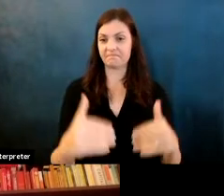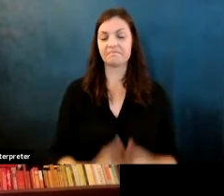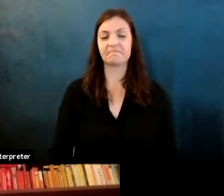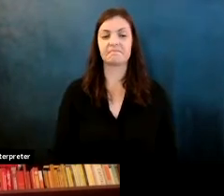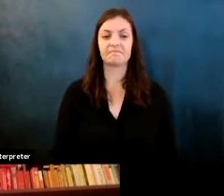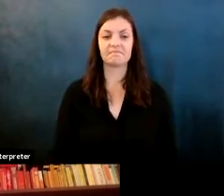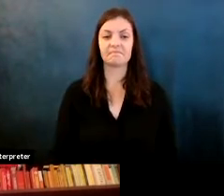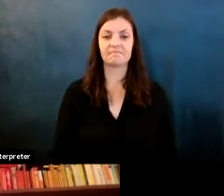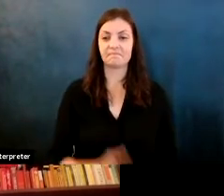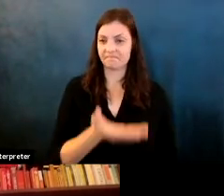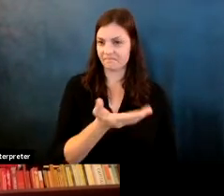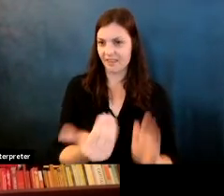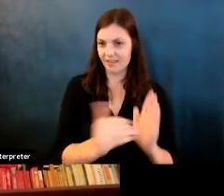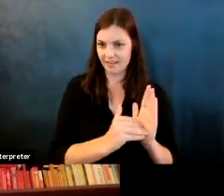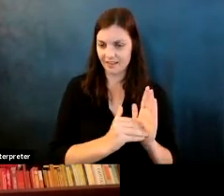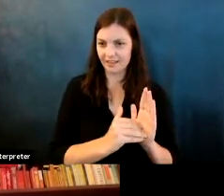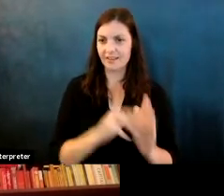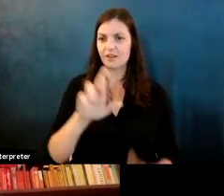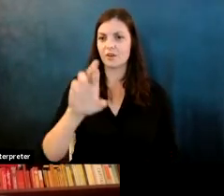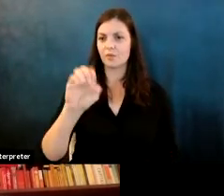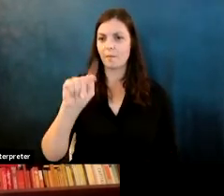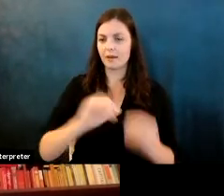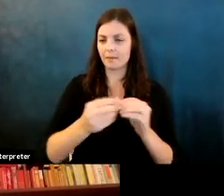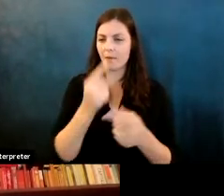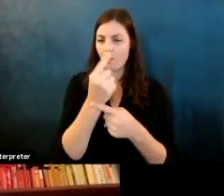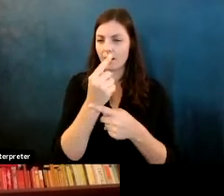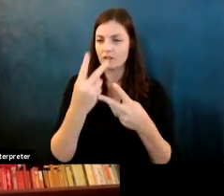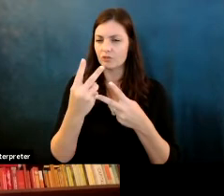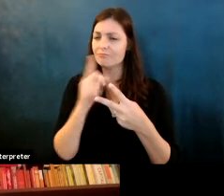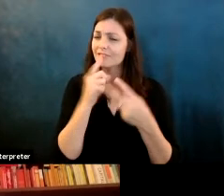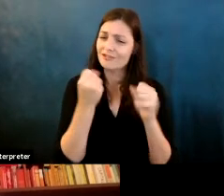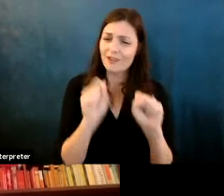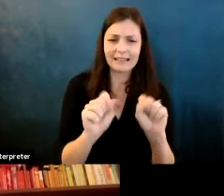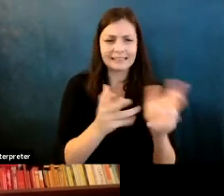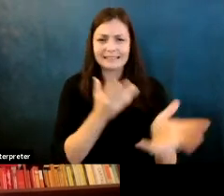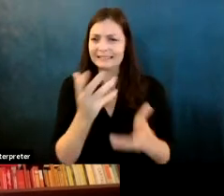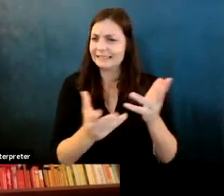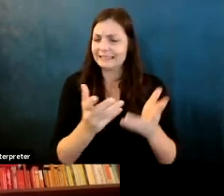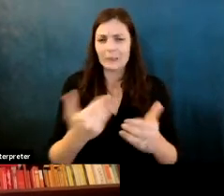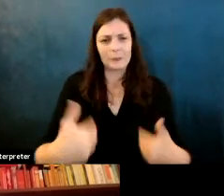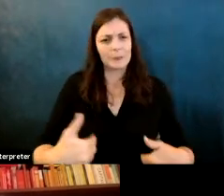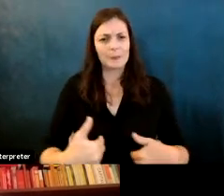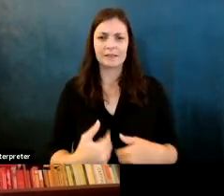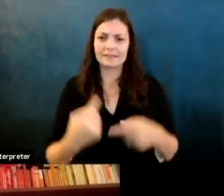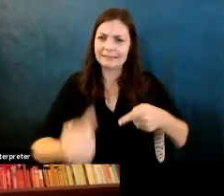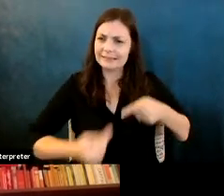Martin Wattenberg: So here again robots one and two really trying hard, these are the hubble puffs of maybe a Raven class I don't know.